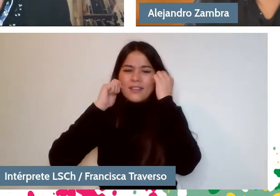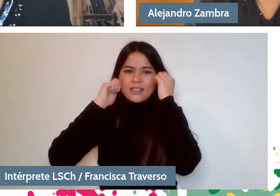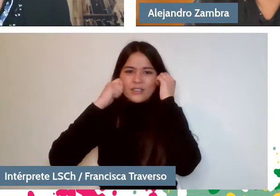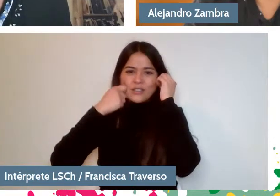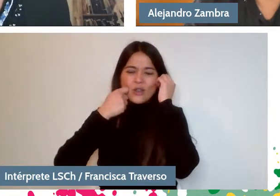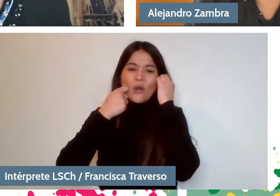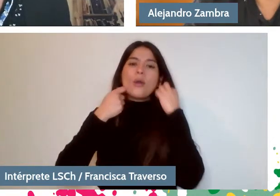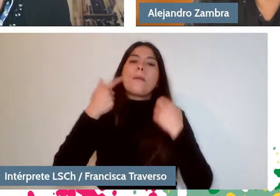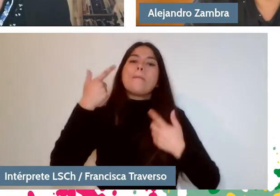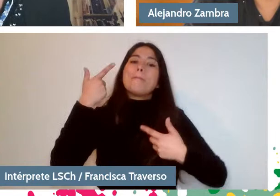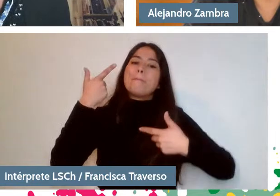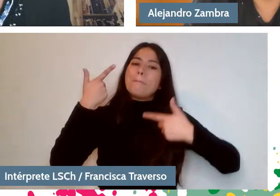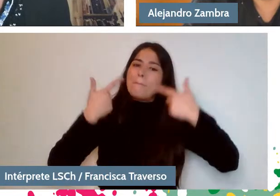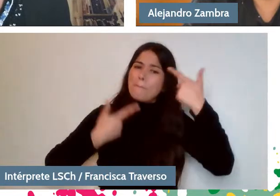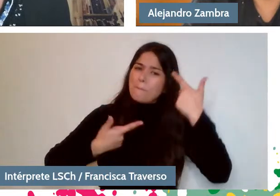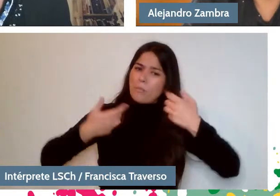in a broad sense